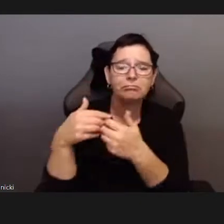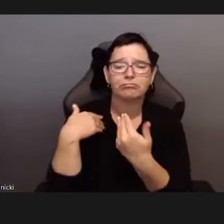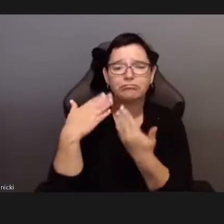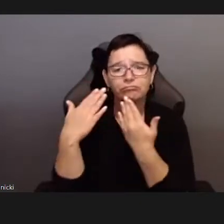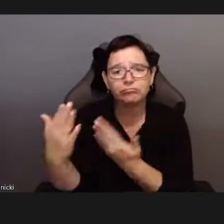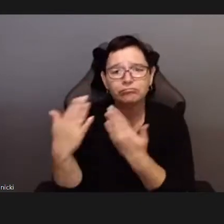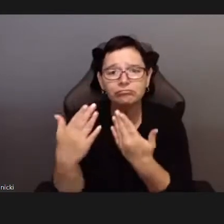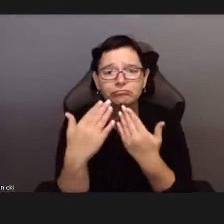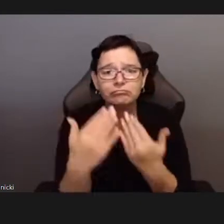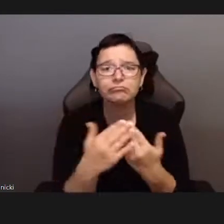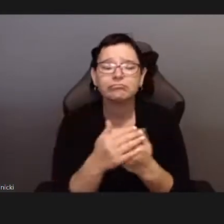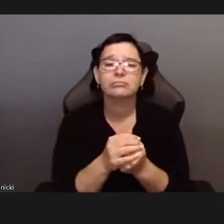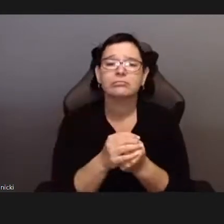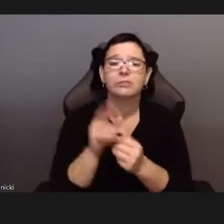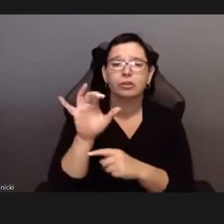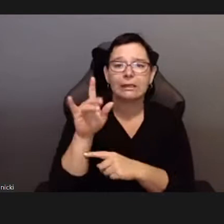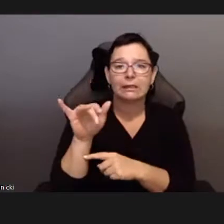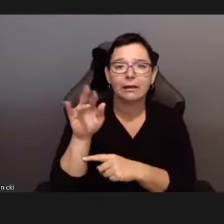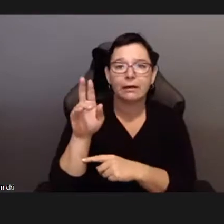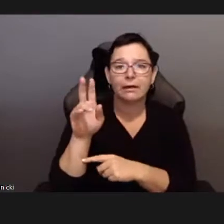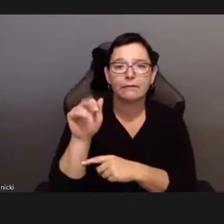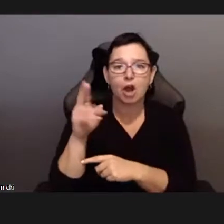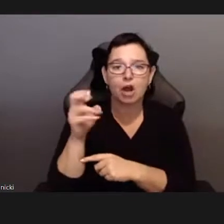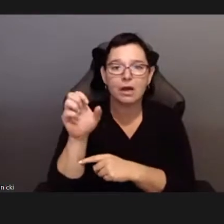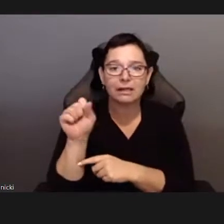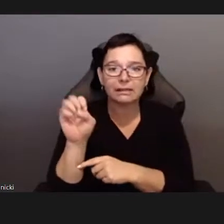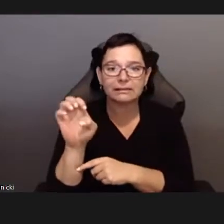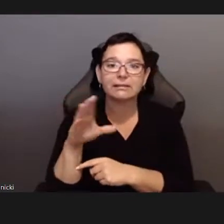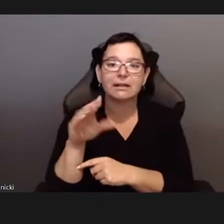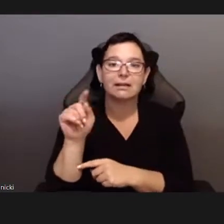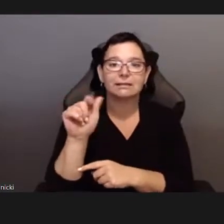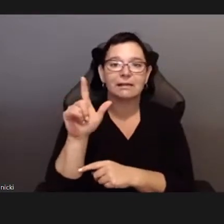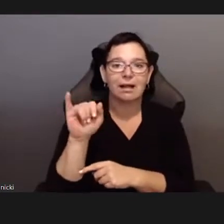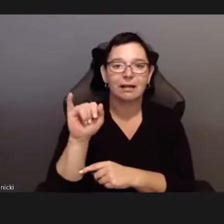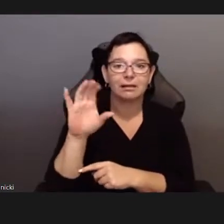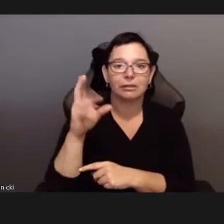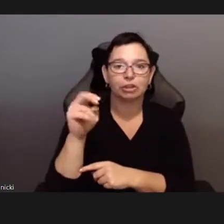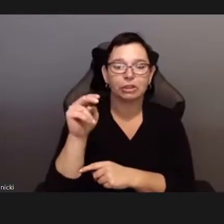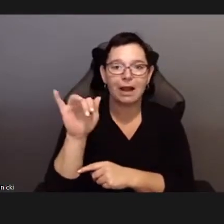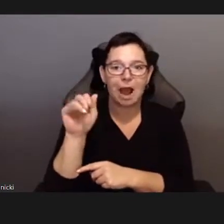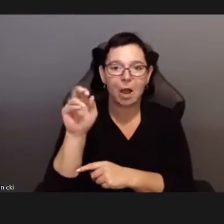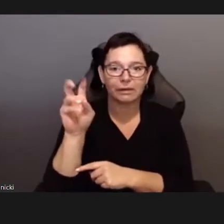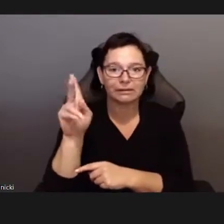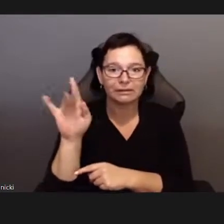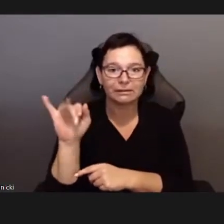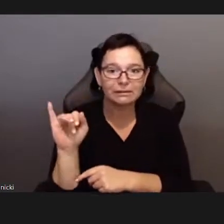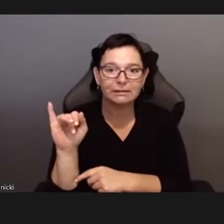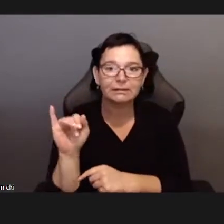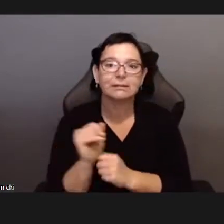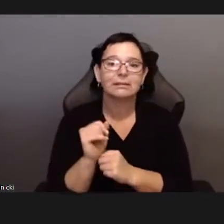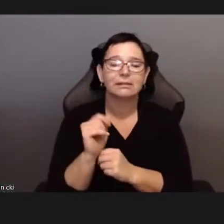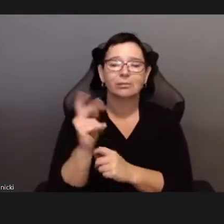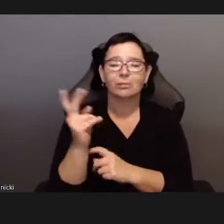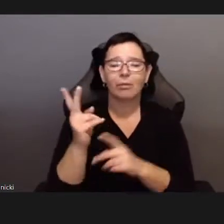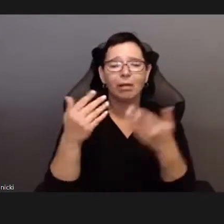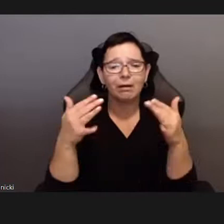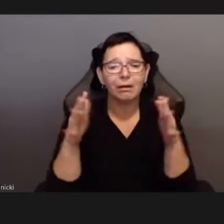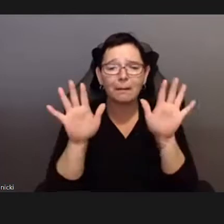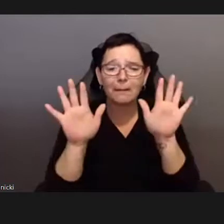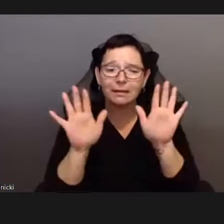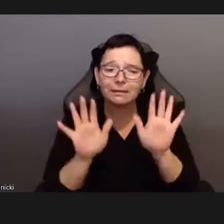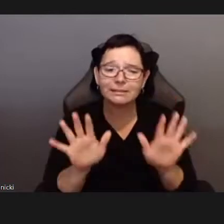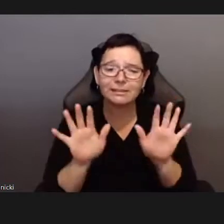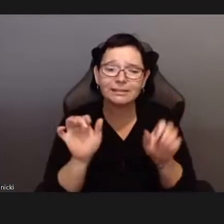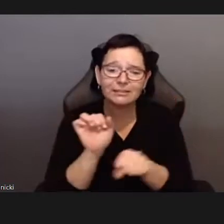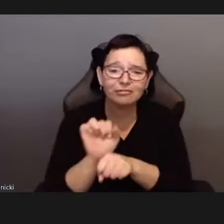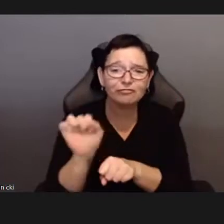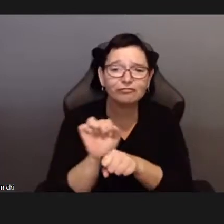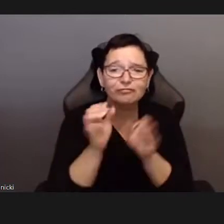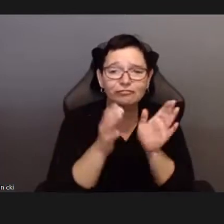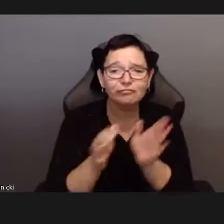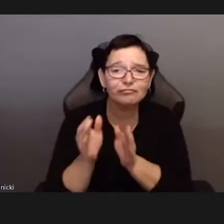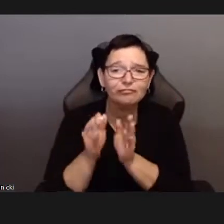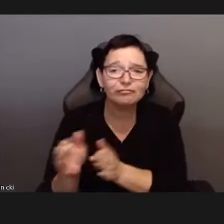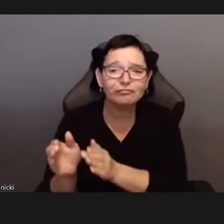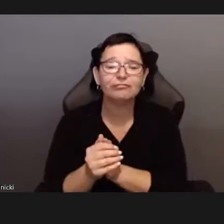in the context of the pandemic.